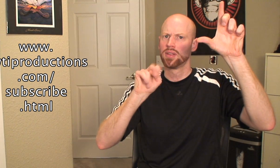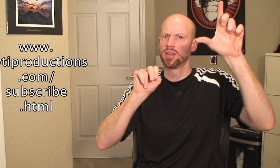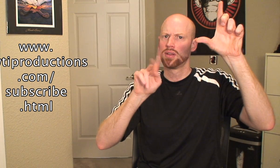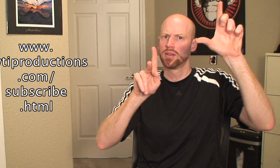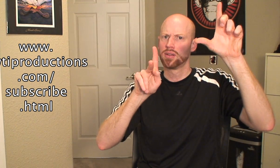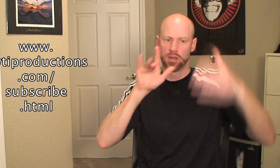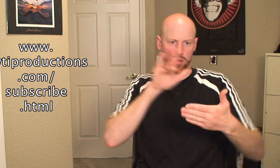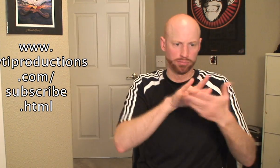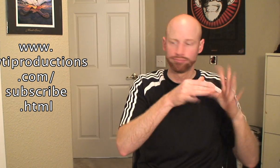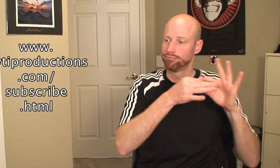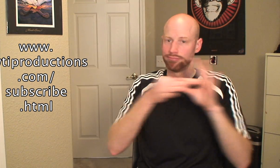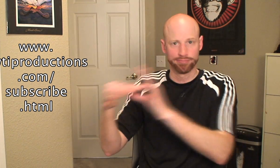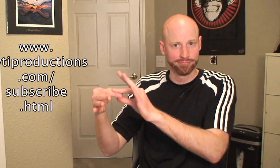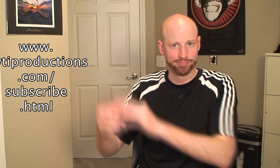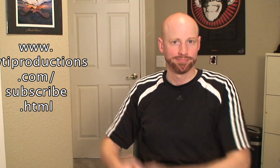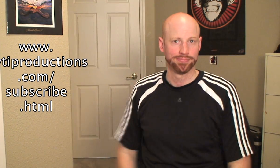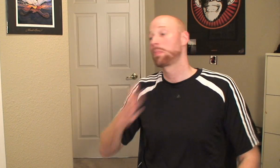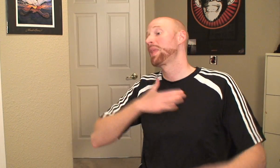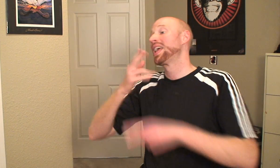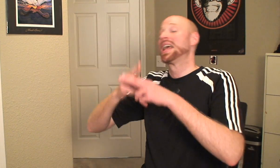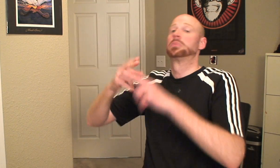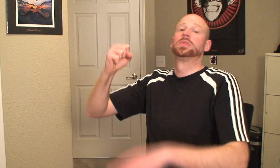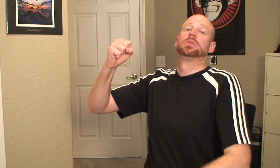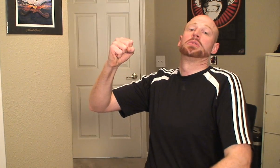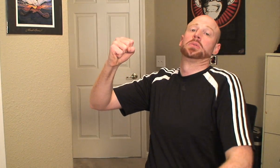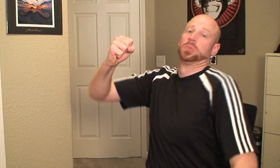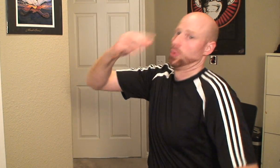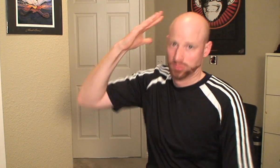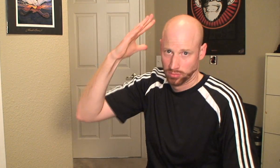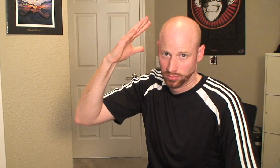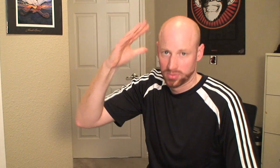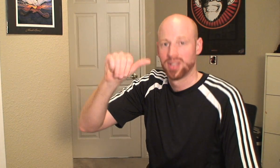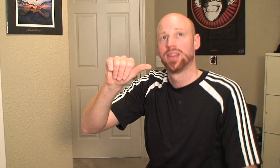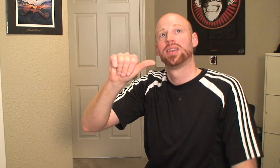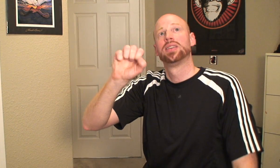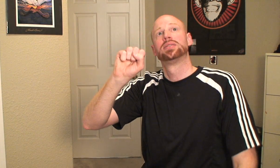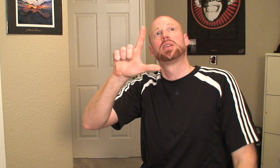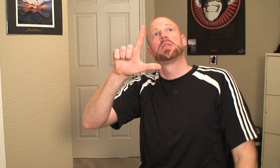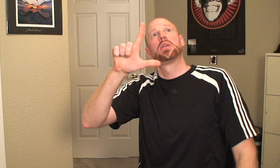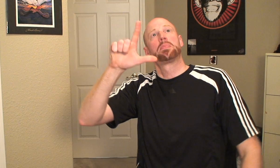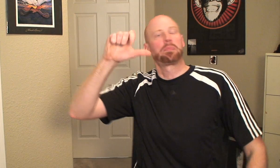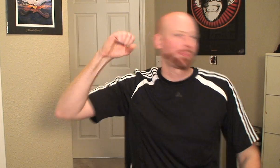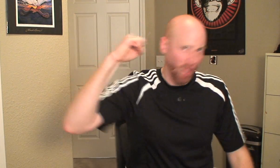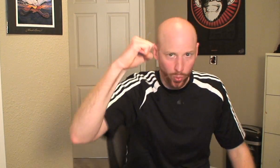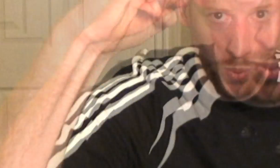below this video, that'll take you there too. My name's Awti; ASL Power!